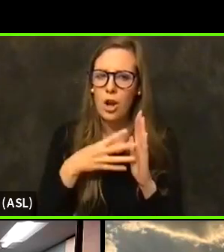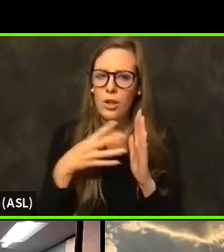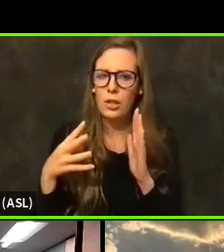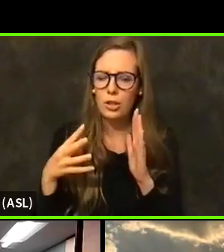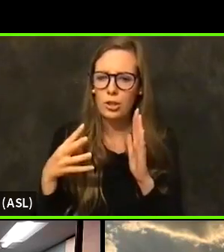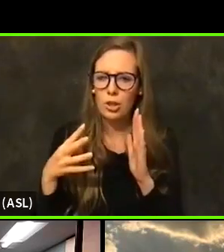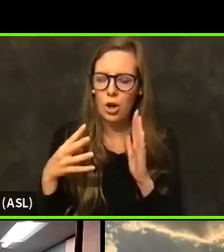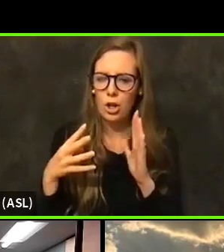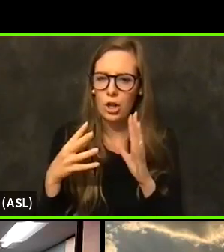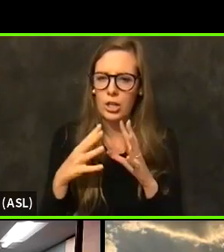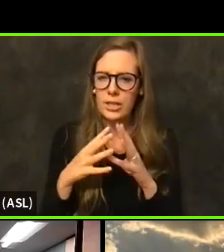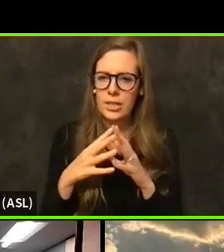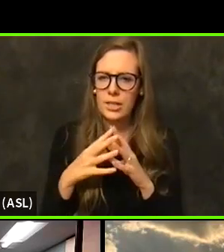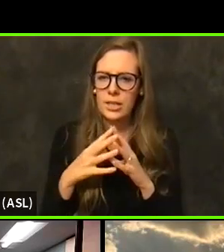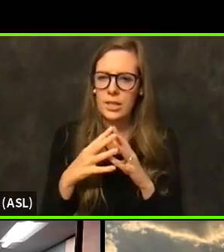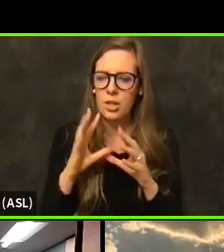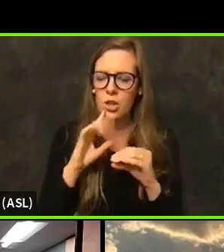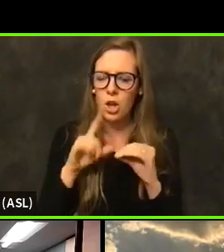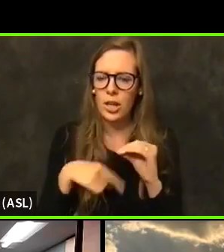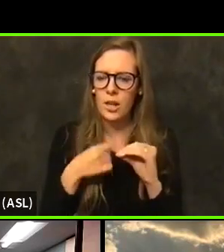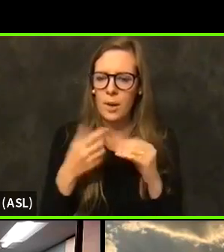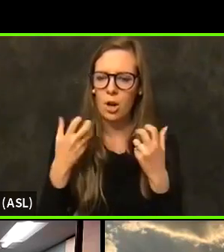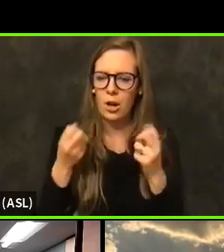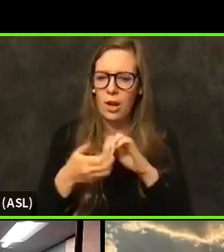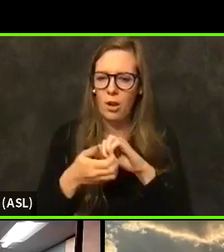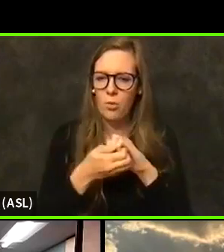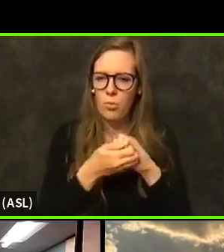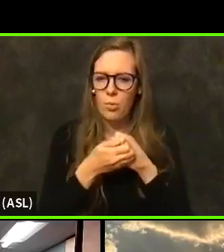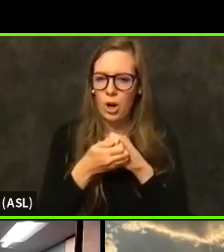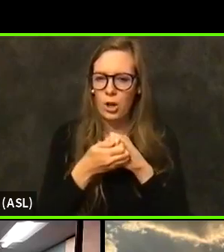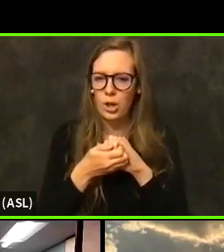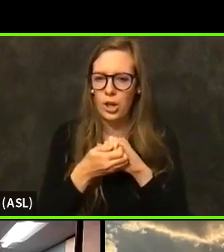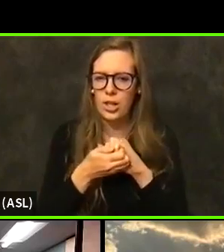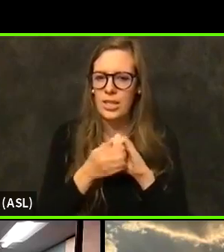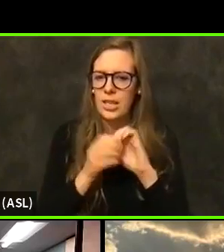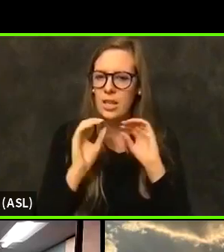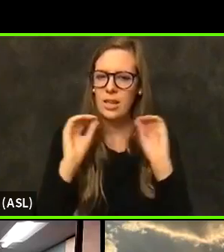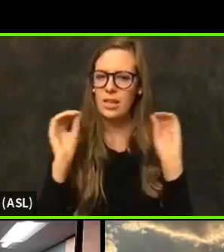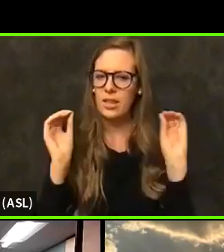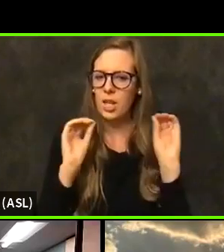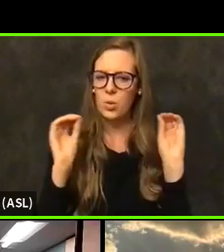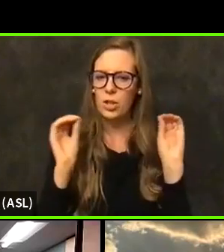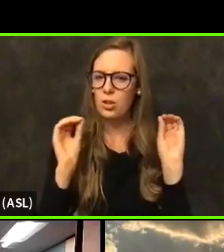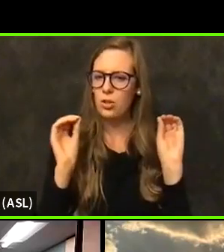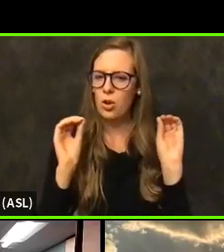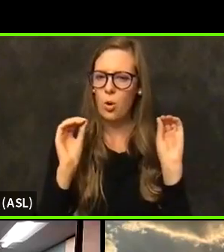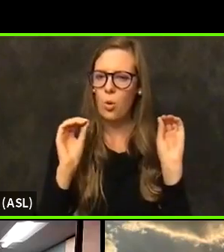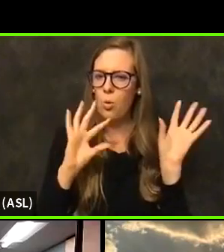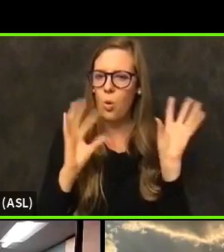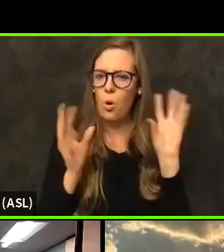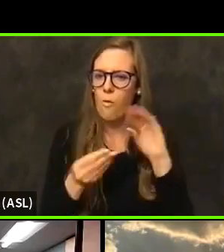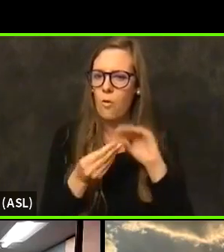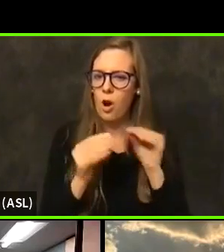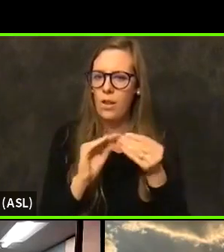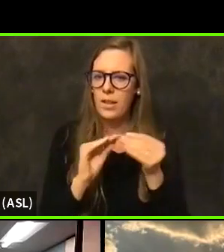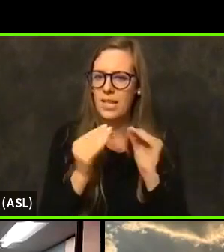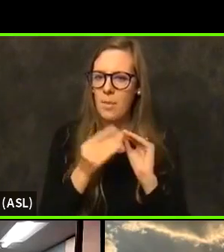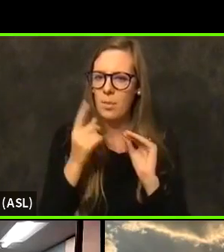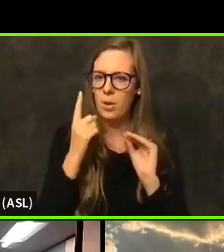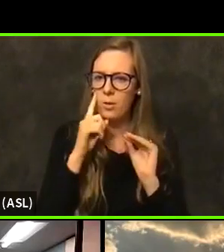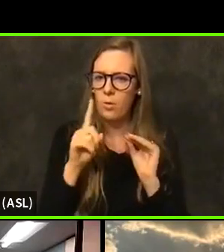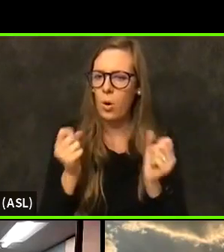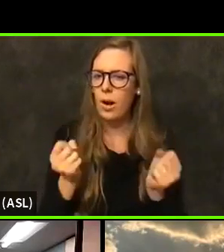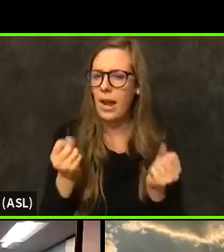health partners, there was no overall figure for setar allocation coming in